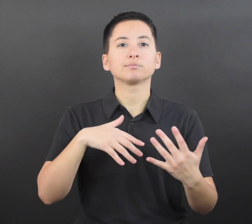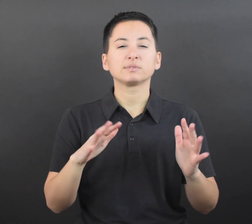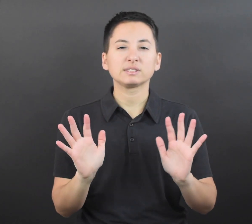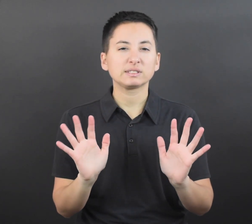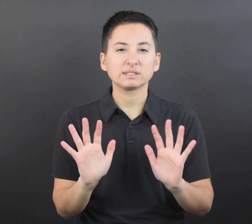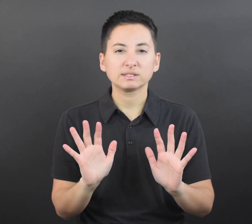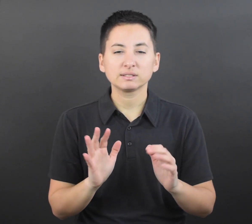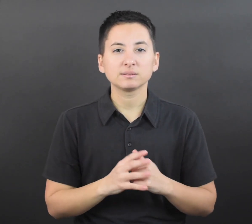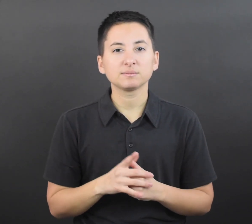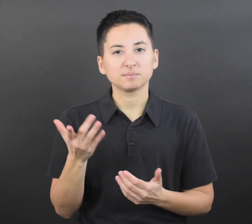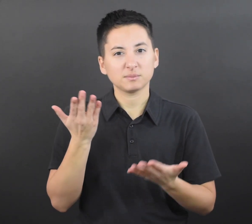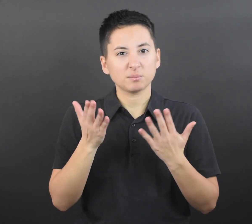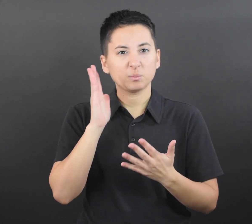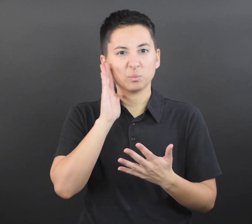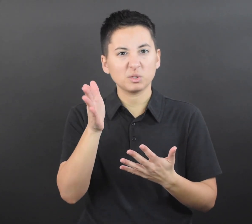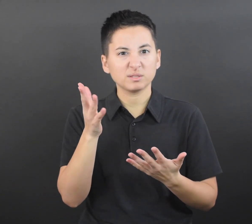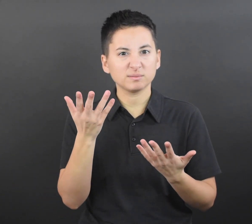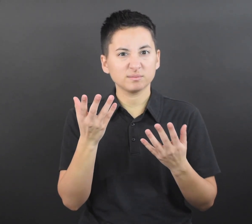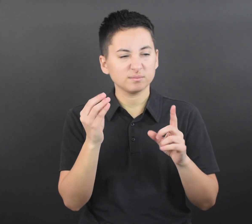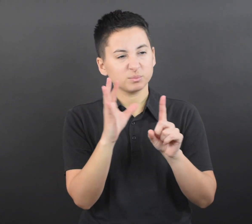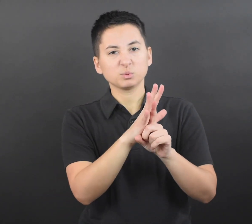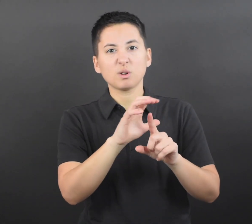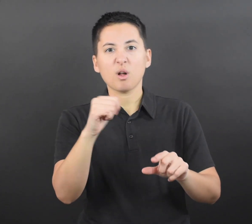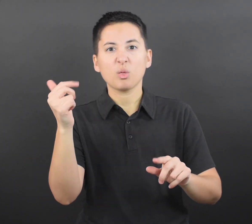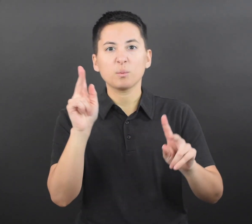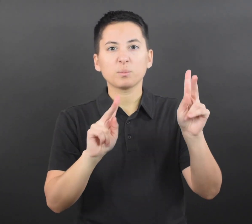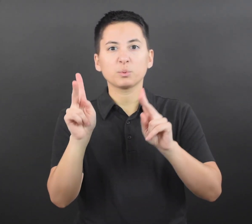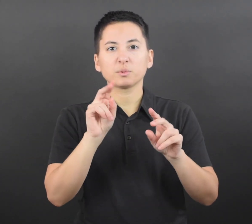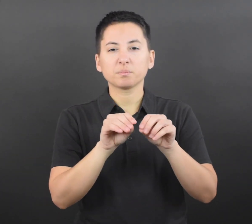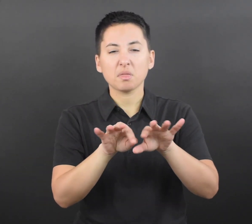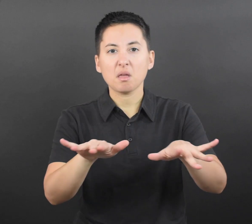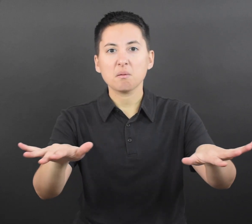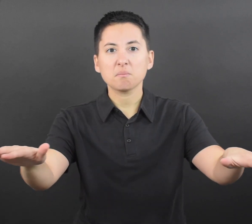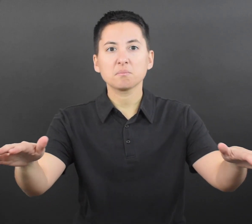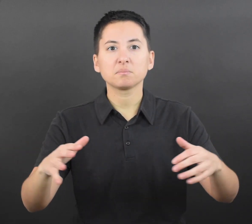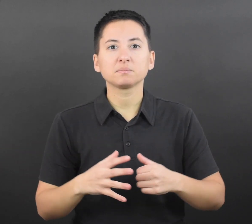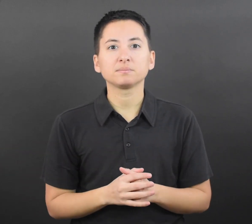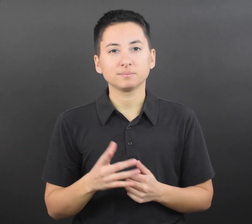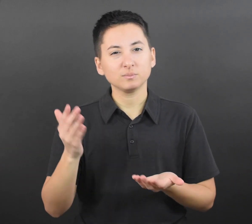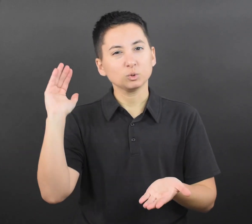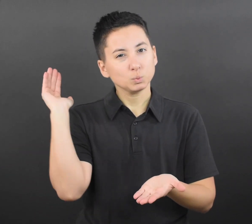music or theater performances, and other events where they may come into contact